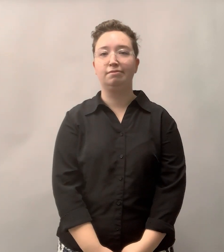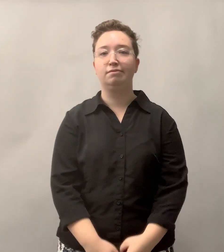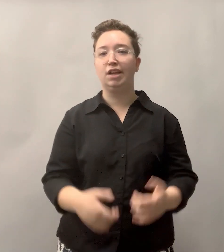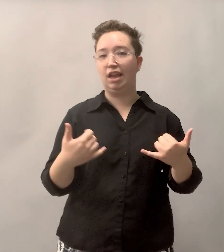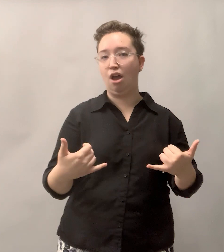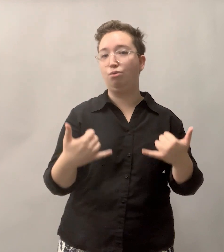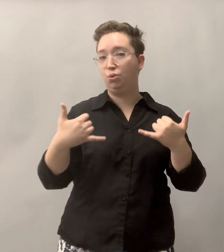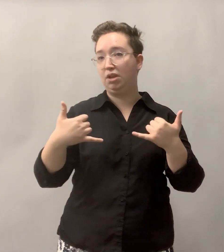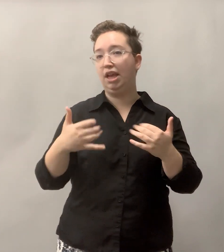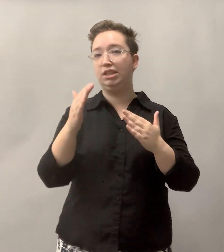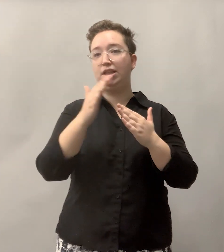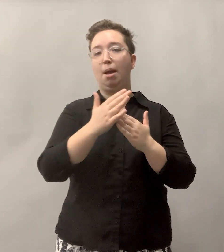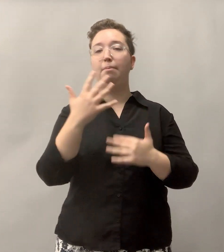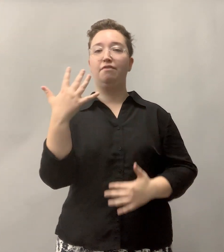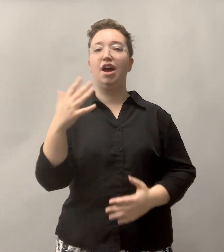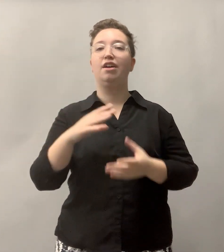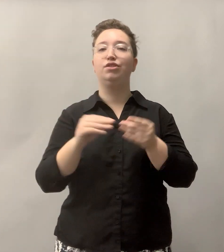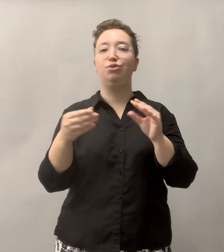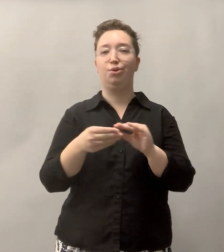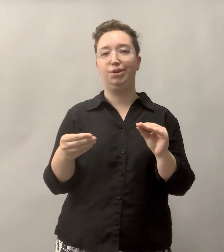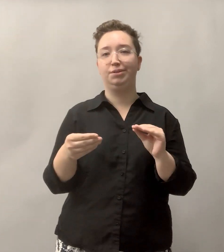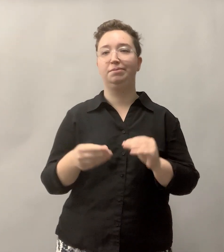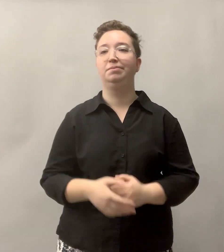Now, here are today’s Top Five stories.